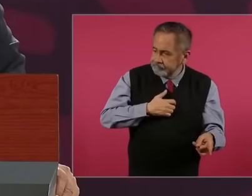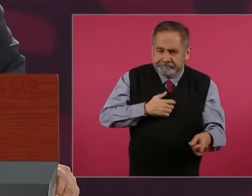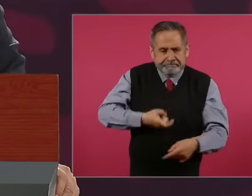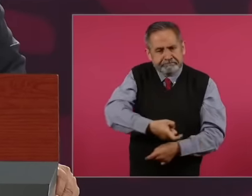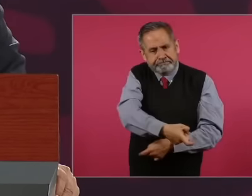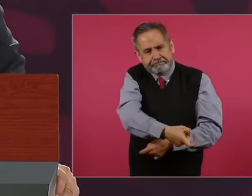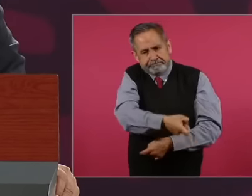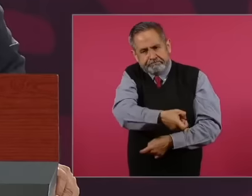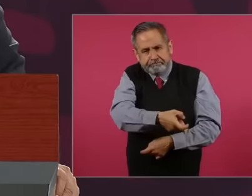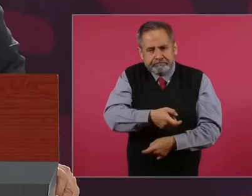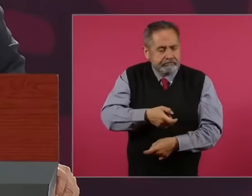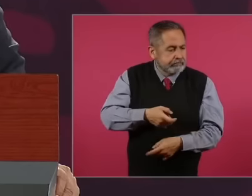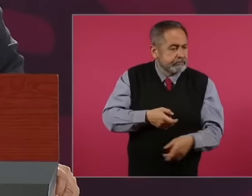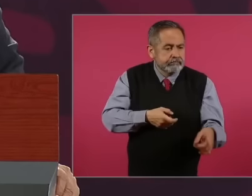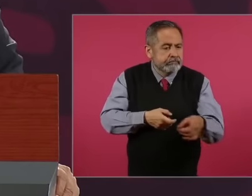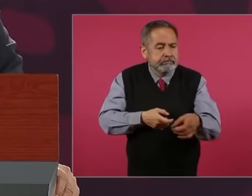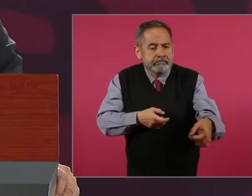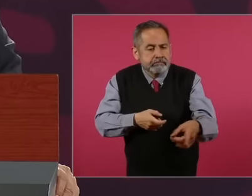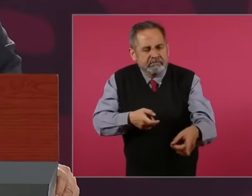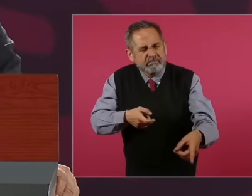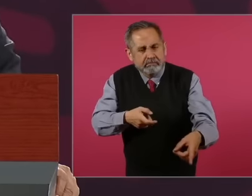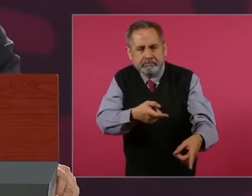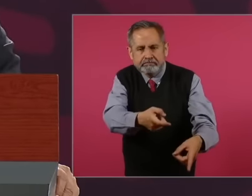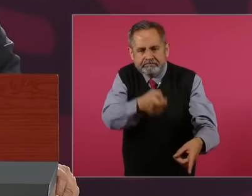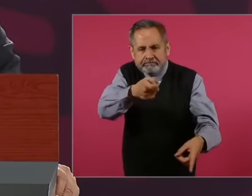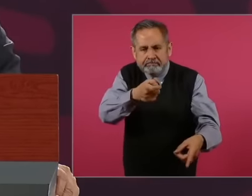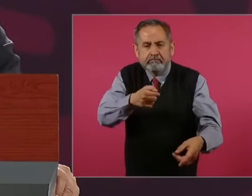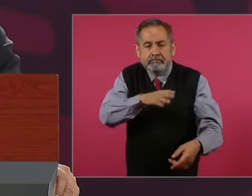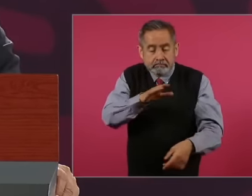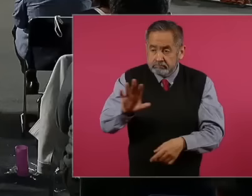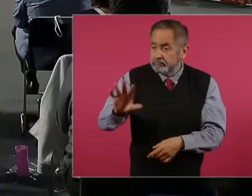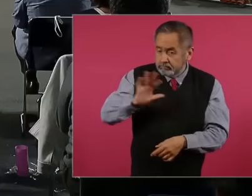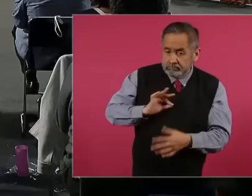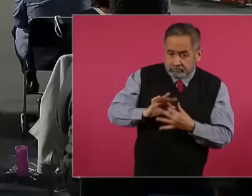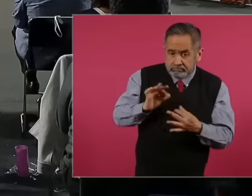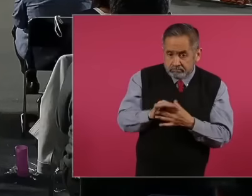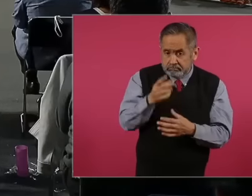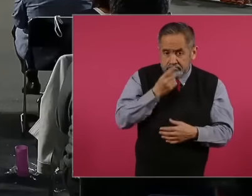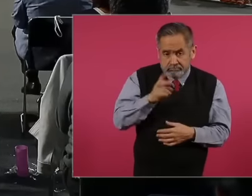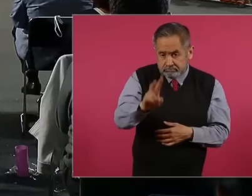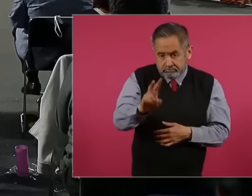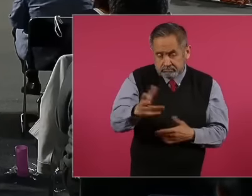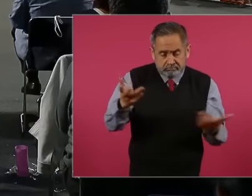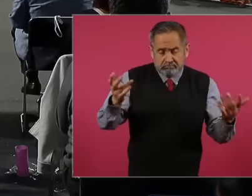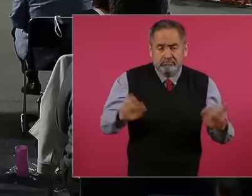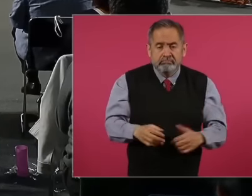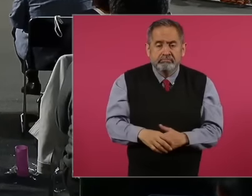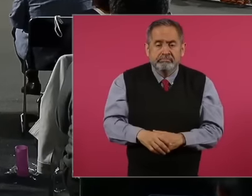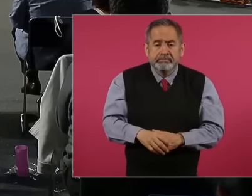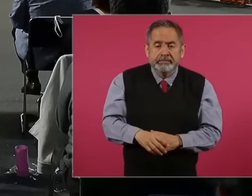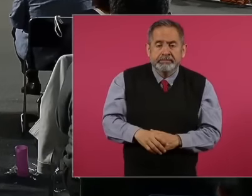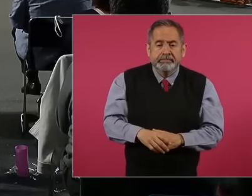I am suggesting and they even told me What they